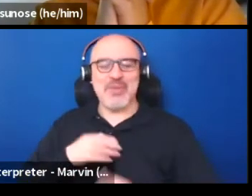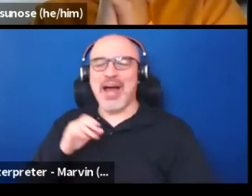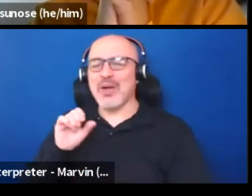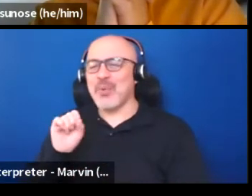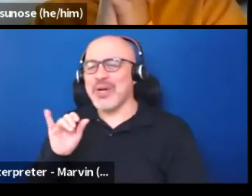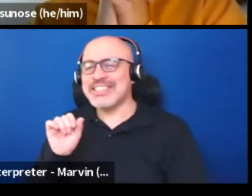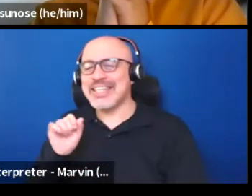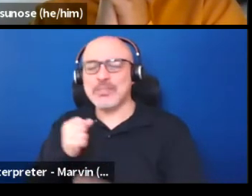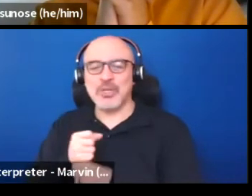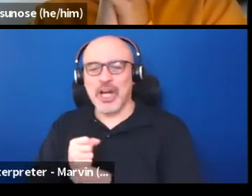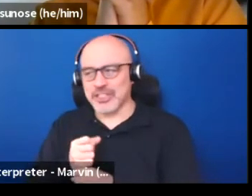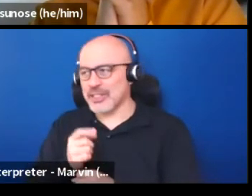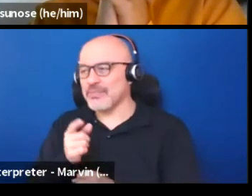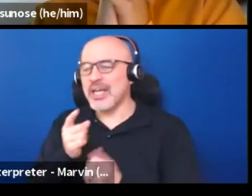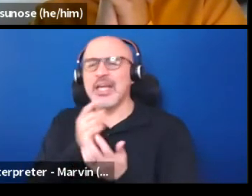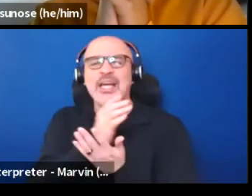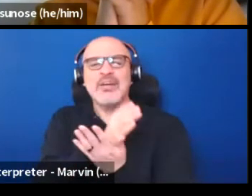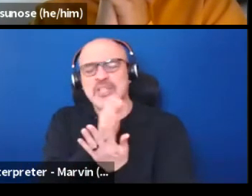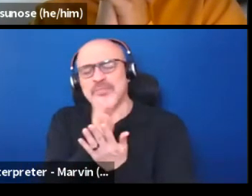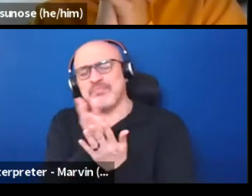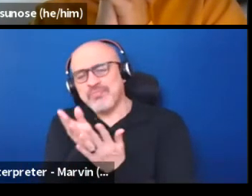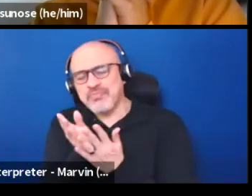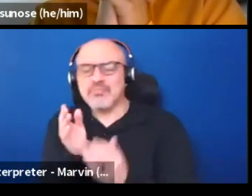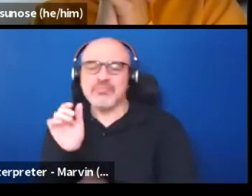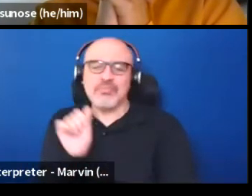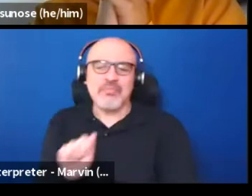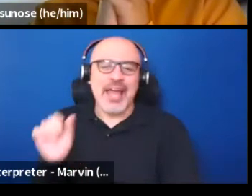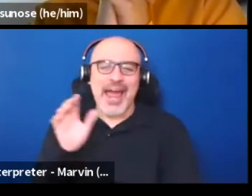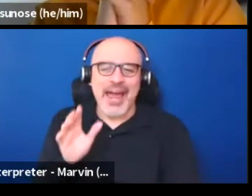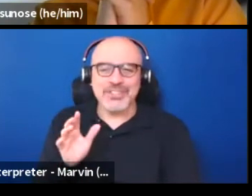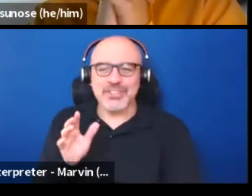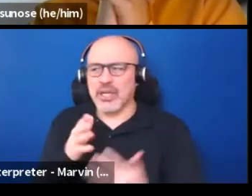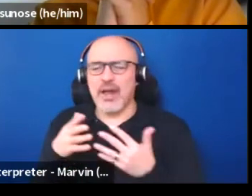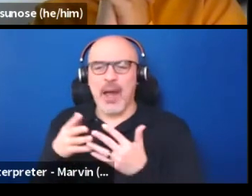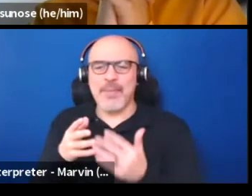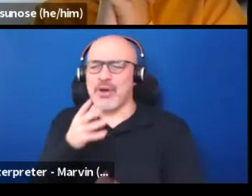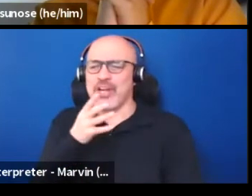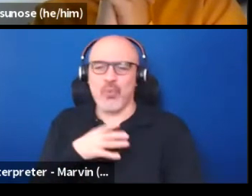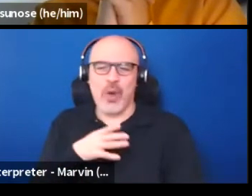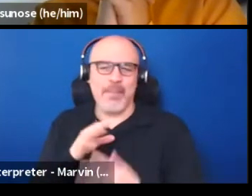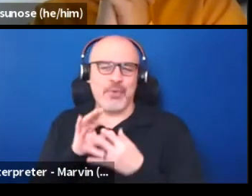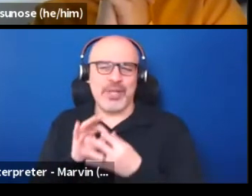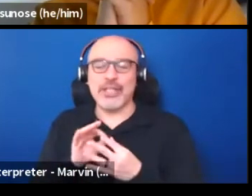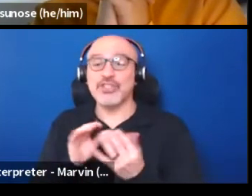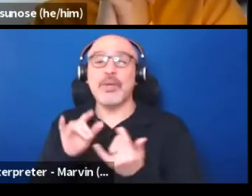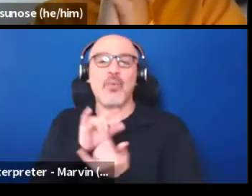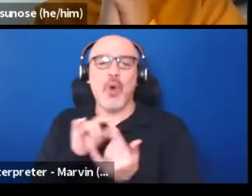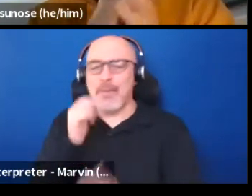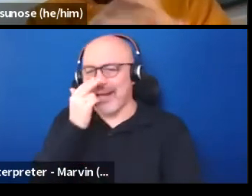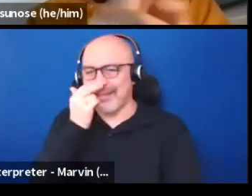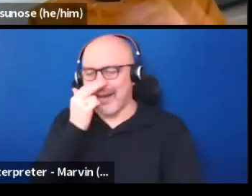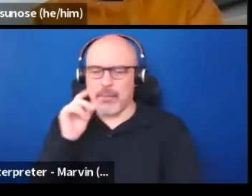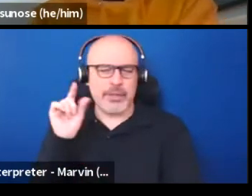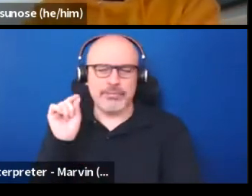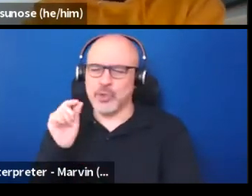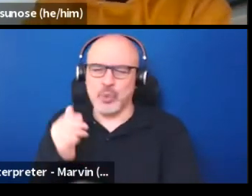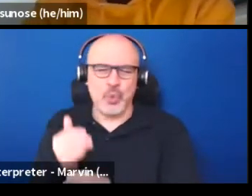We started with creating this episodic show about Asian American women and relationships. It was a romantic comedy. This is 20 years ago before crazy rotations.